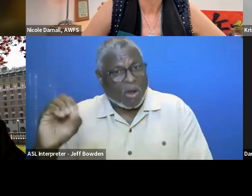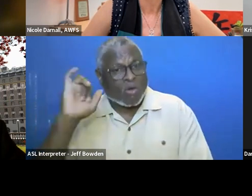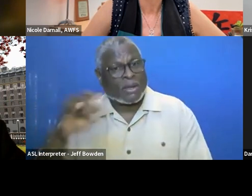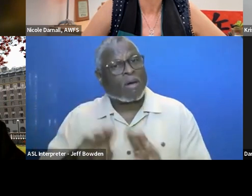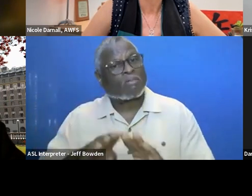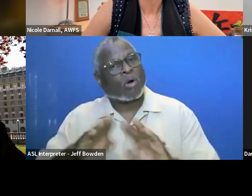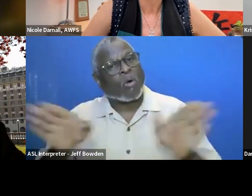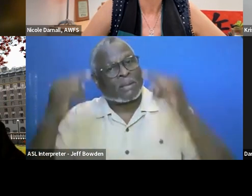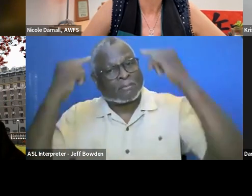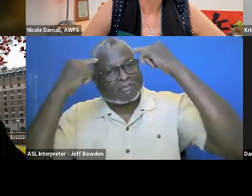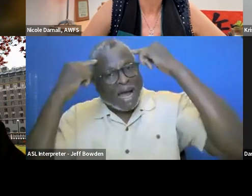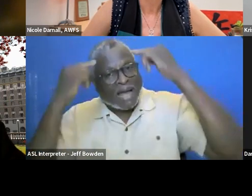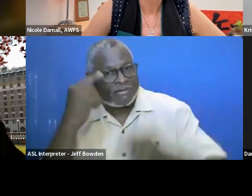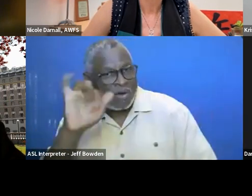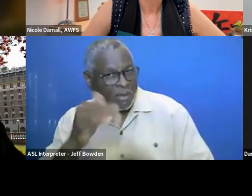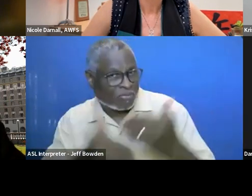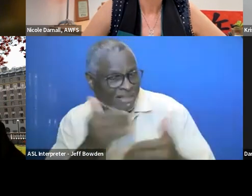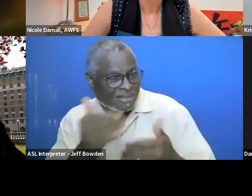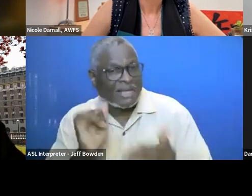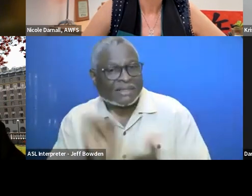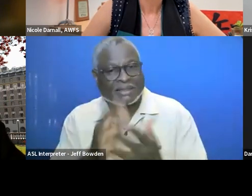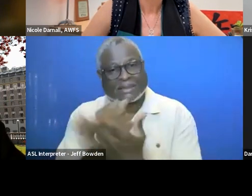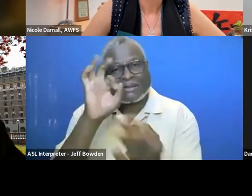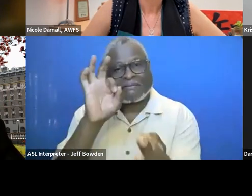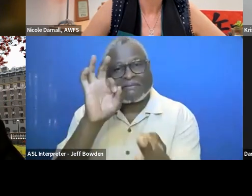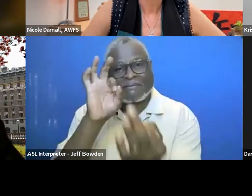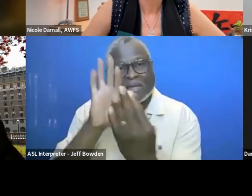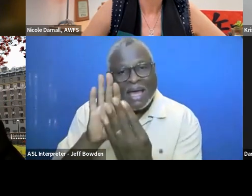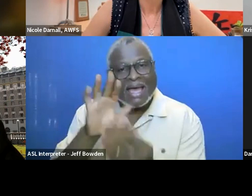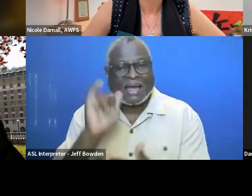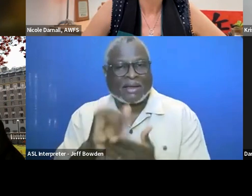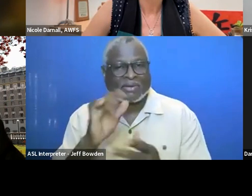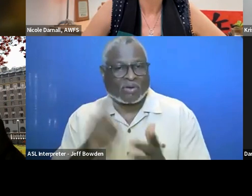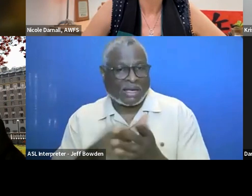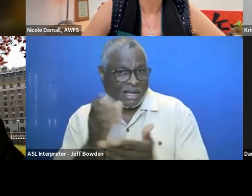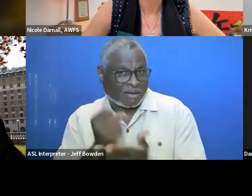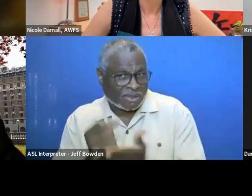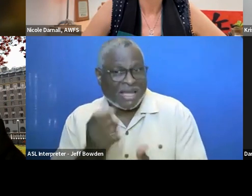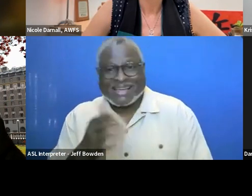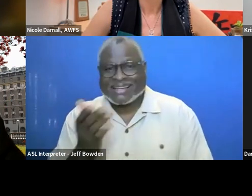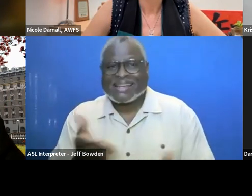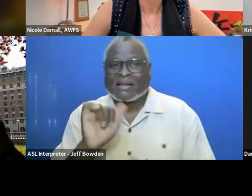They have to go through a process to get the feedback to incorporate it into their acquisition then they move forward.